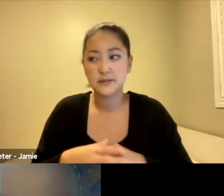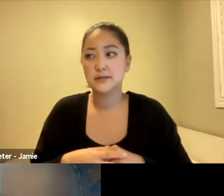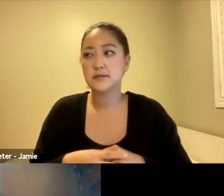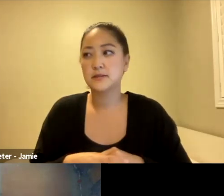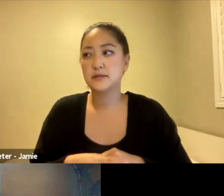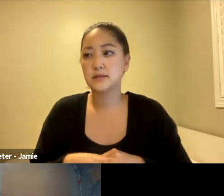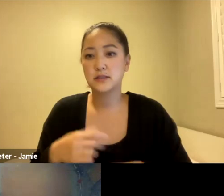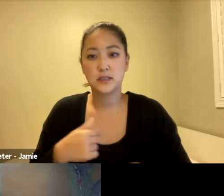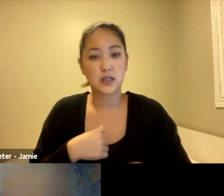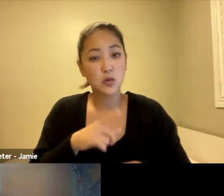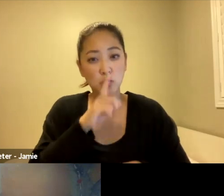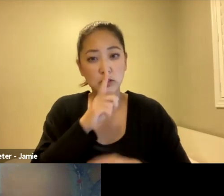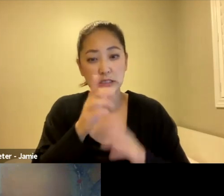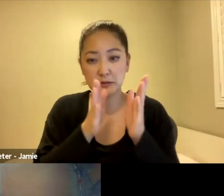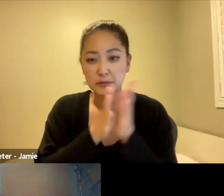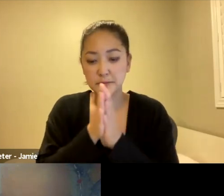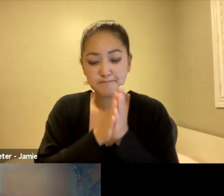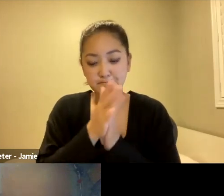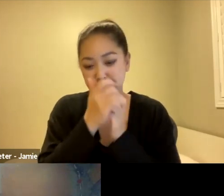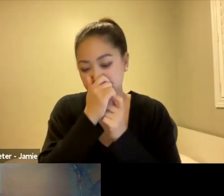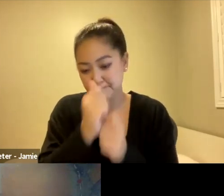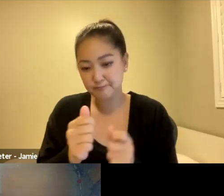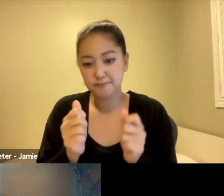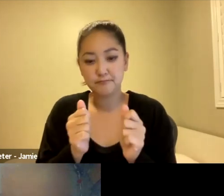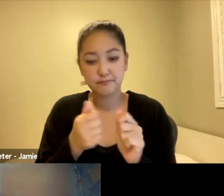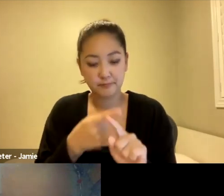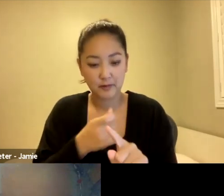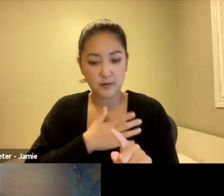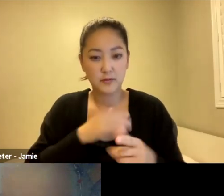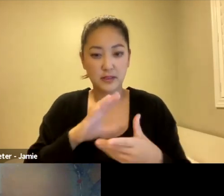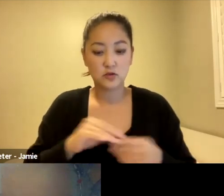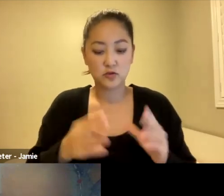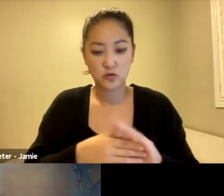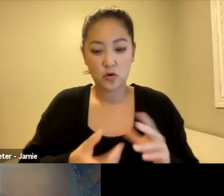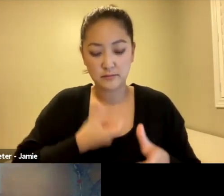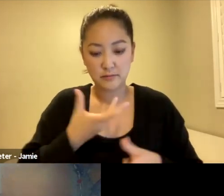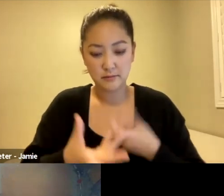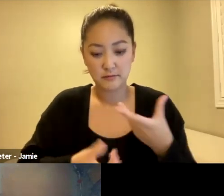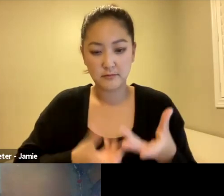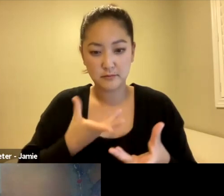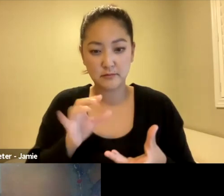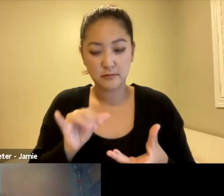from my storytelling work and to find stories that, I really love myths,